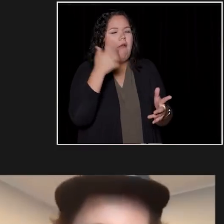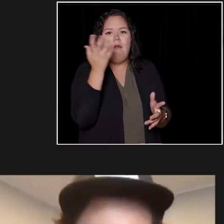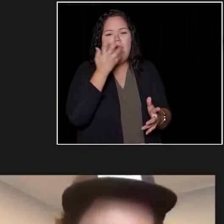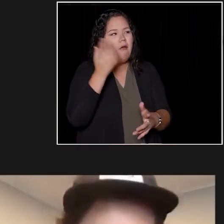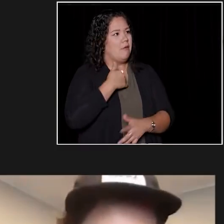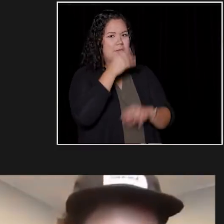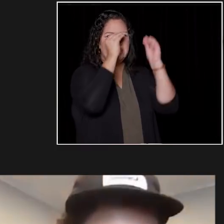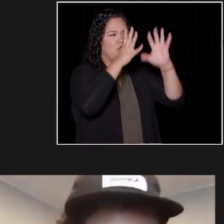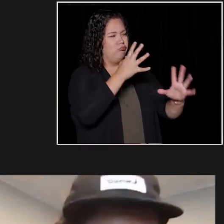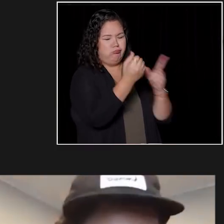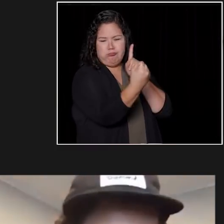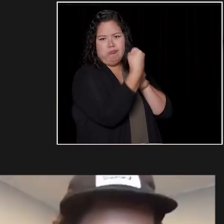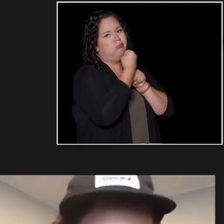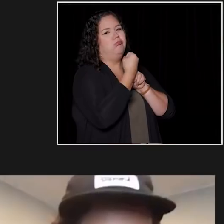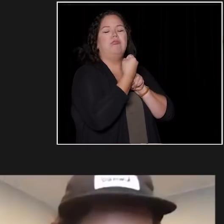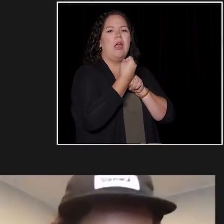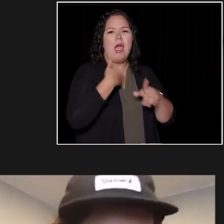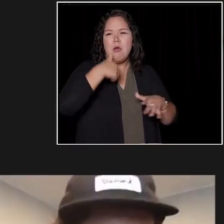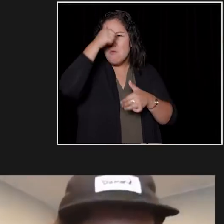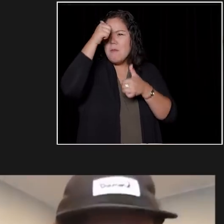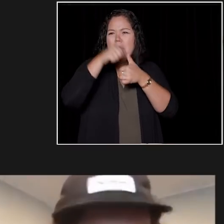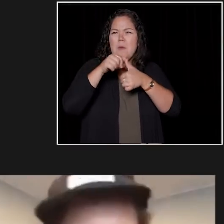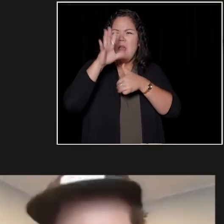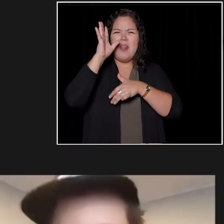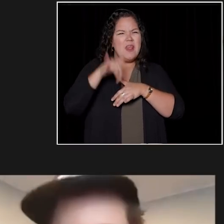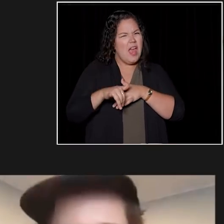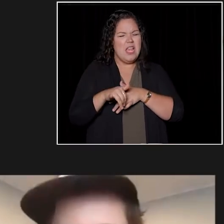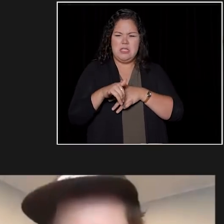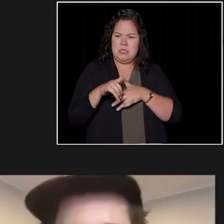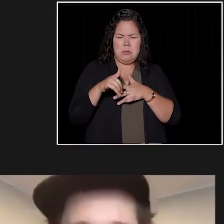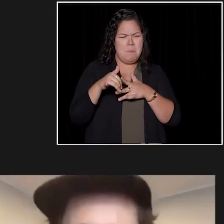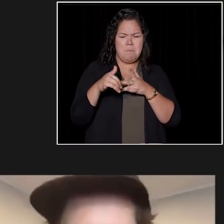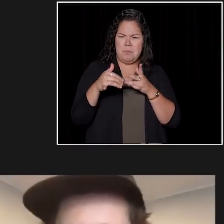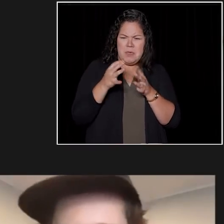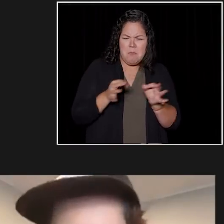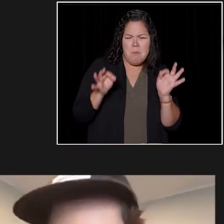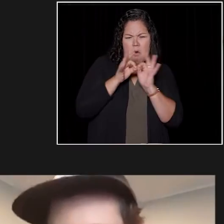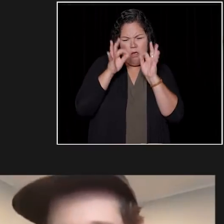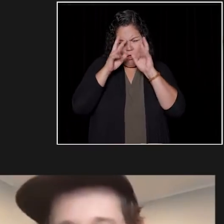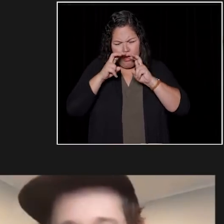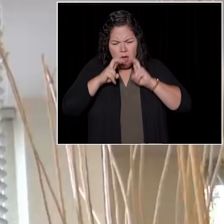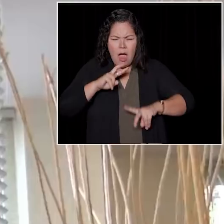that has a foundational infrastructural change to how you think.